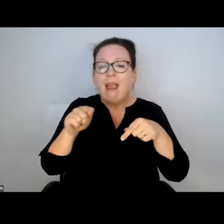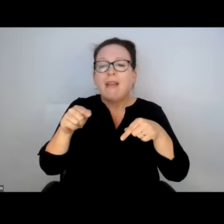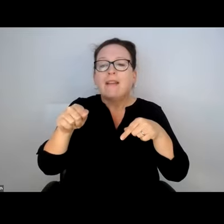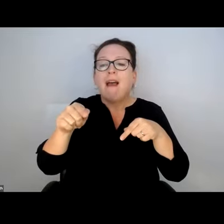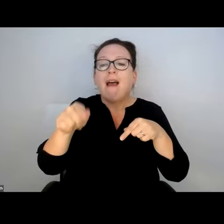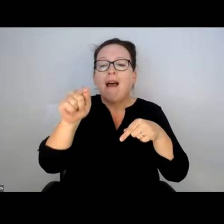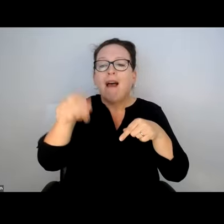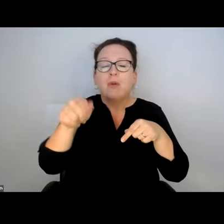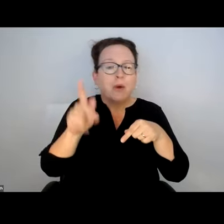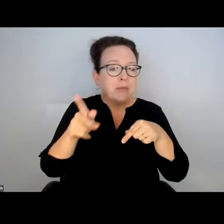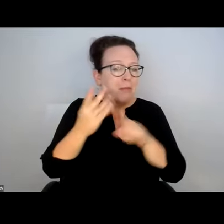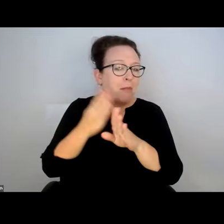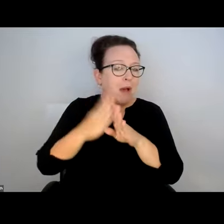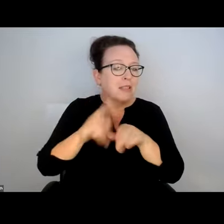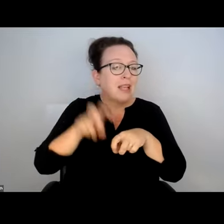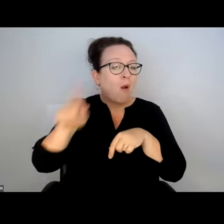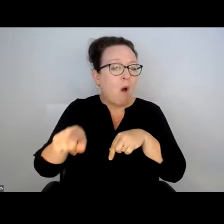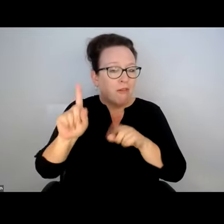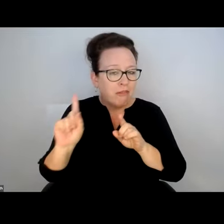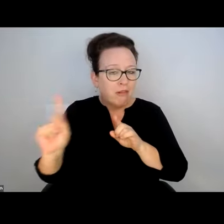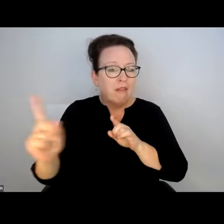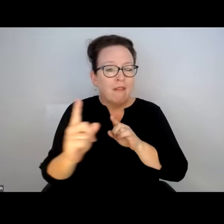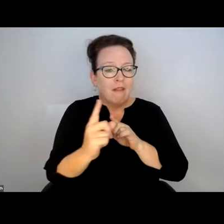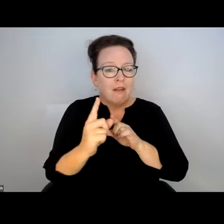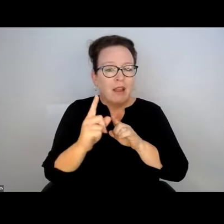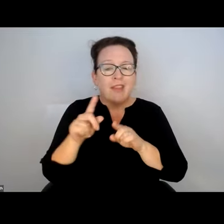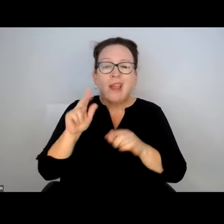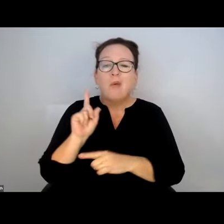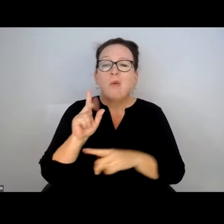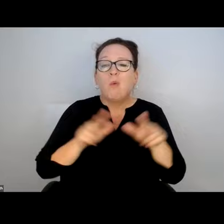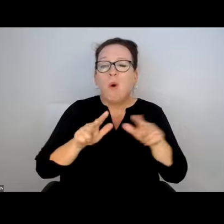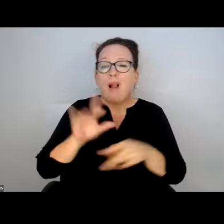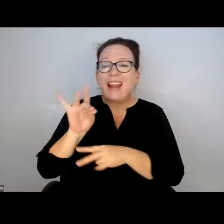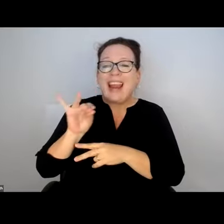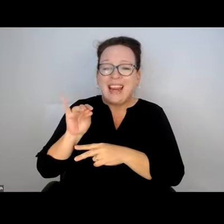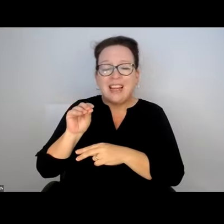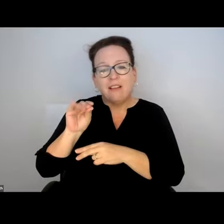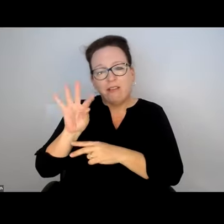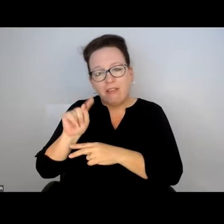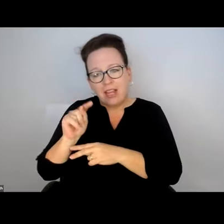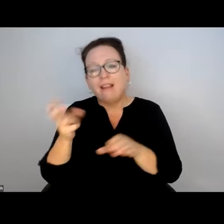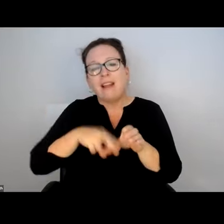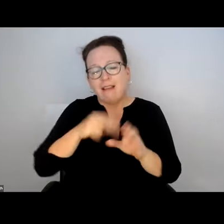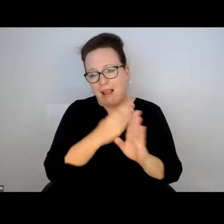HAVE A SILVER LINE STOP OUT THE FRONT DOOR AND DOWN ANOTHER -- WHERE PEOPLE GET OFF THE BUS AND GO DOWN 80 FEET AND THAT'S WHERE